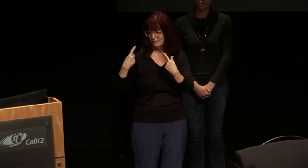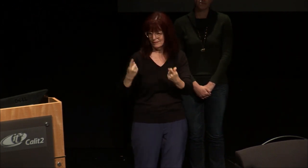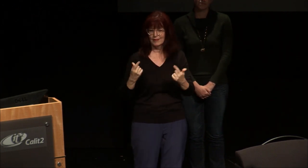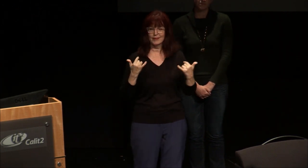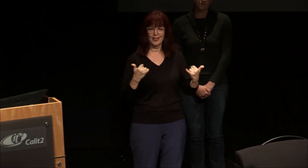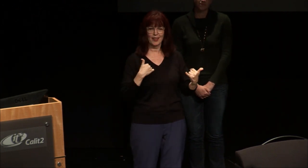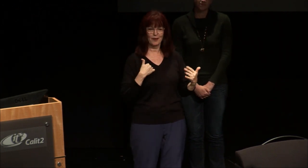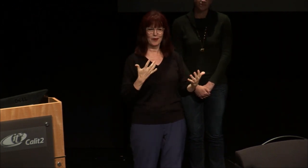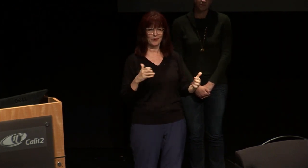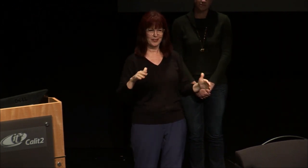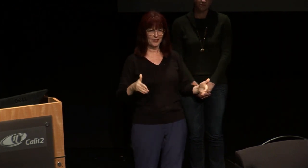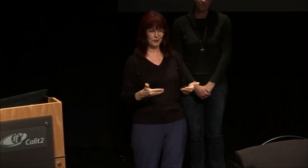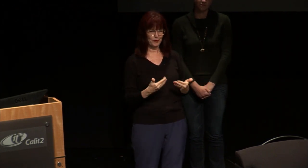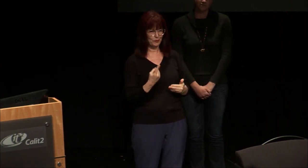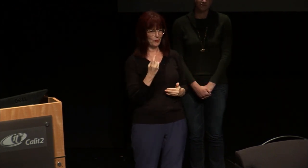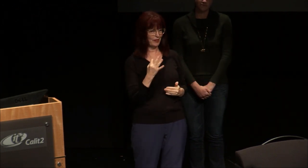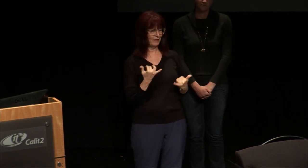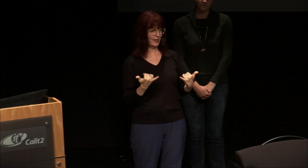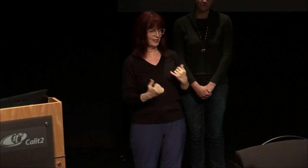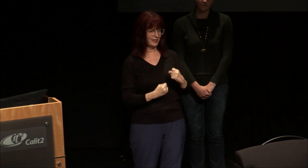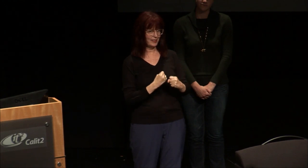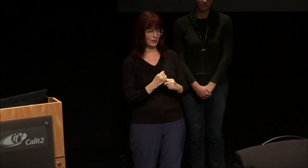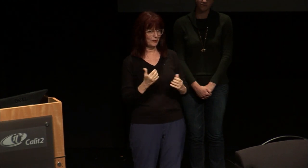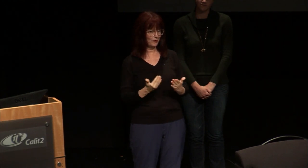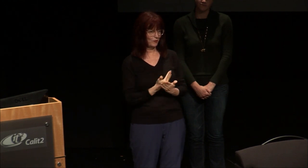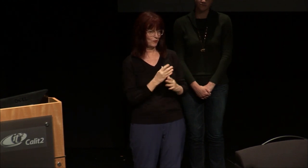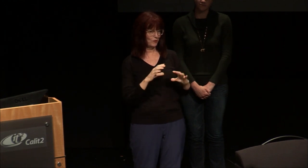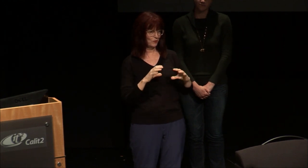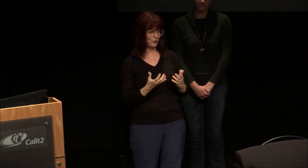program has these star graduate students I'd like to introduce one of them our